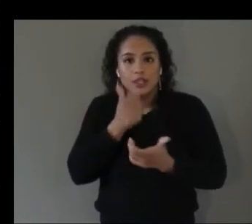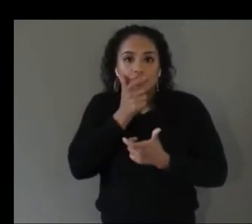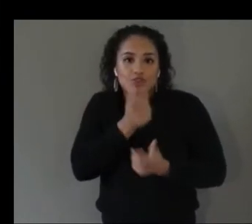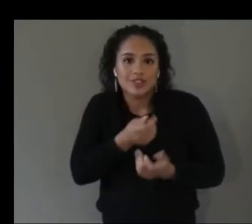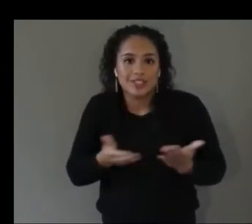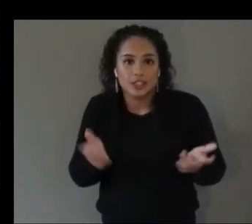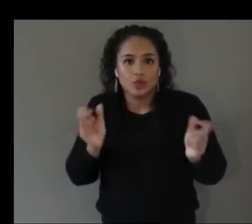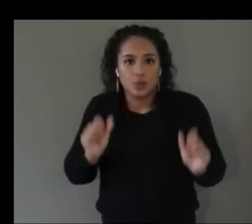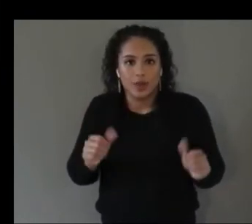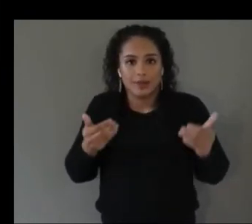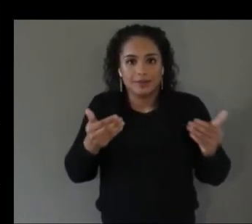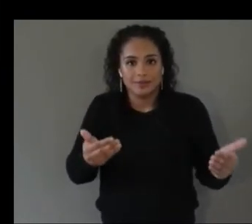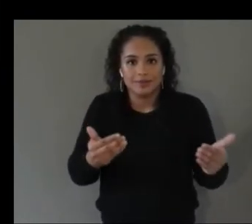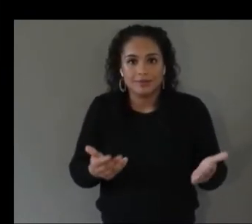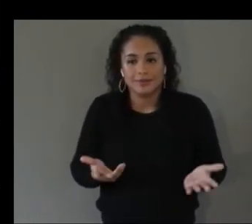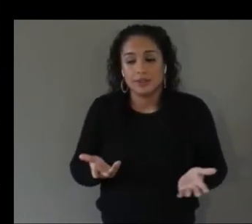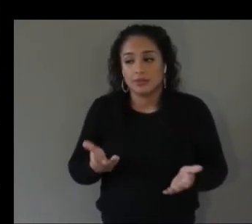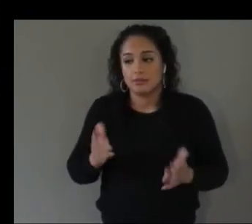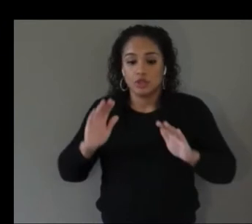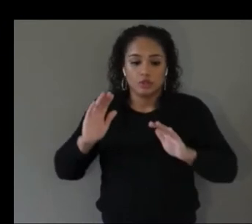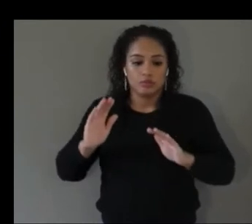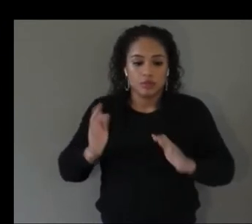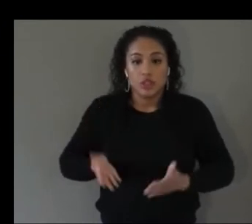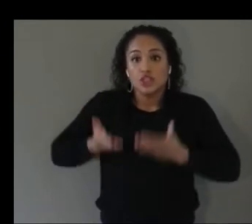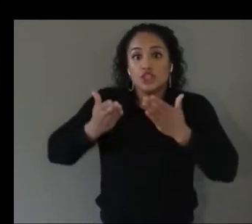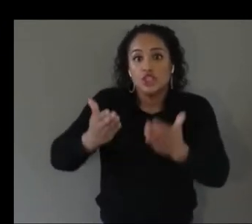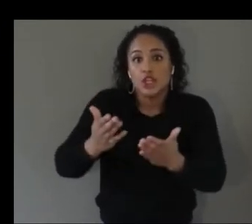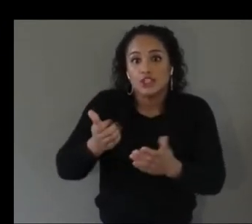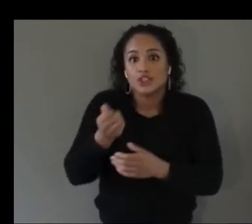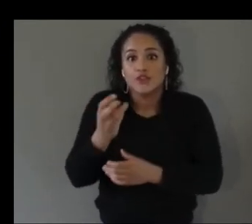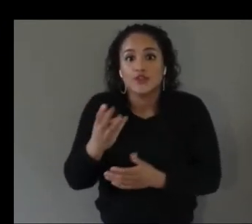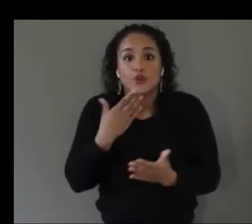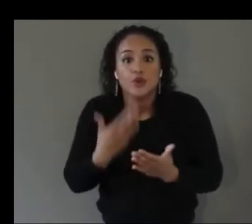a couple good placements or it could give you a summary of the information and find out where